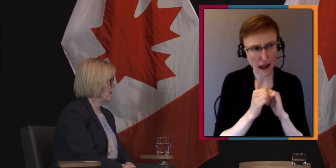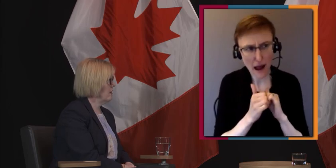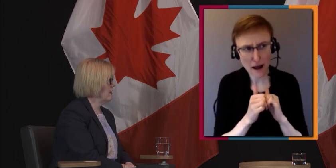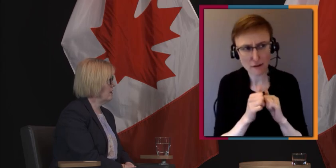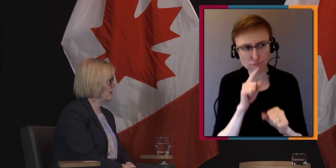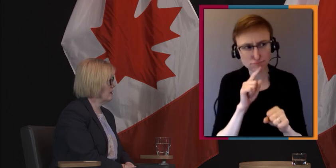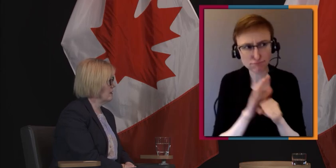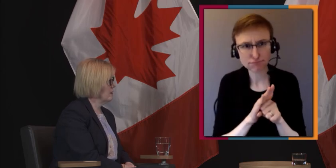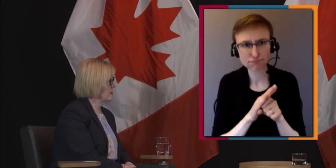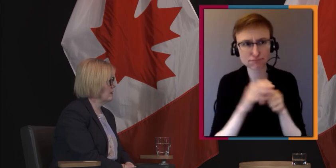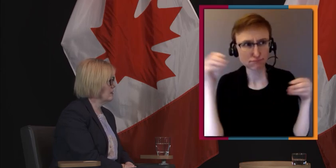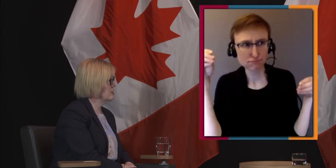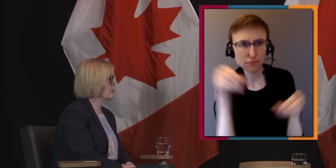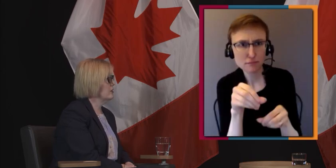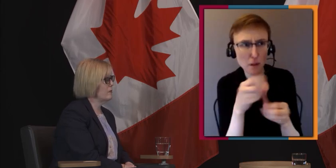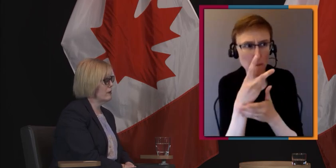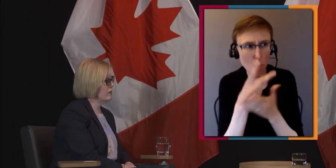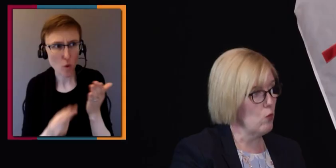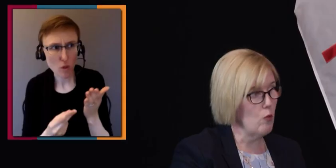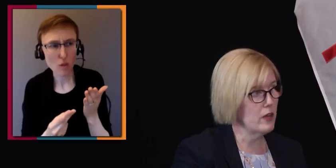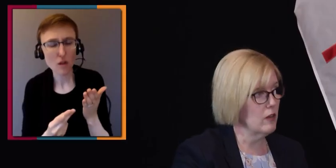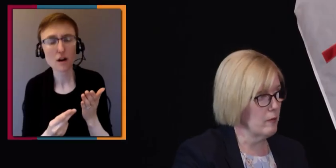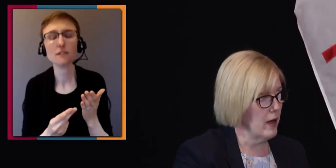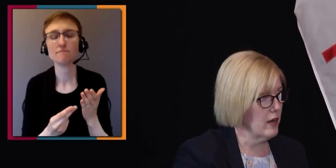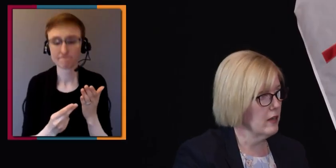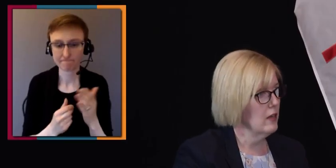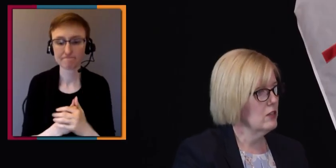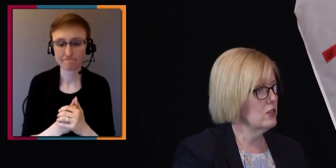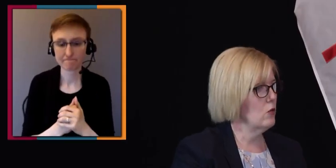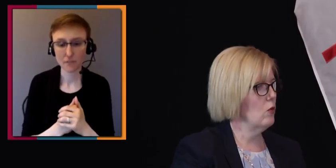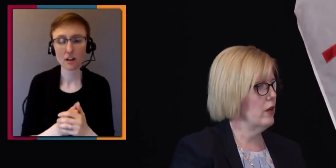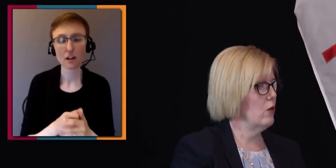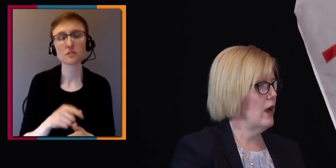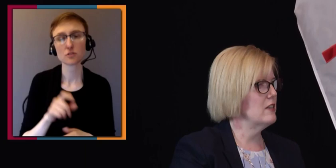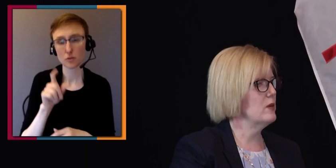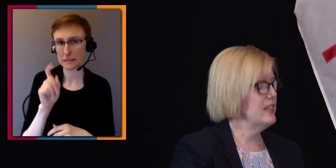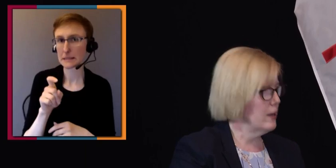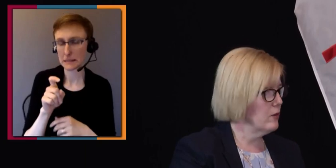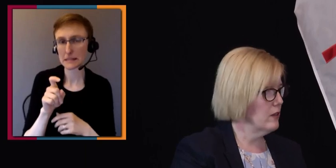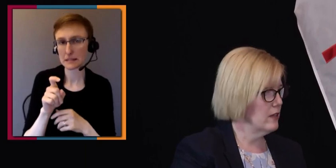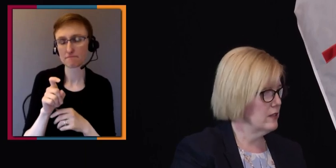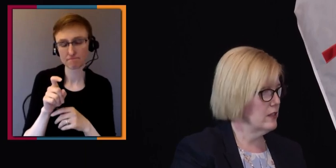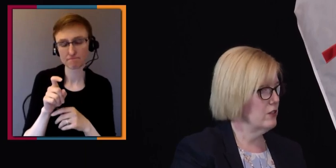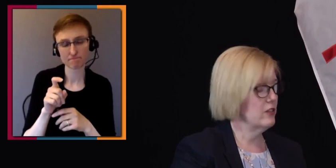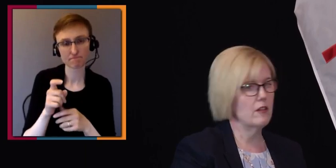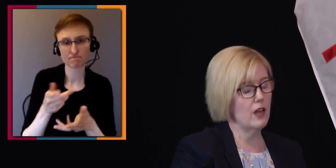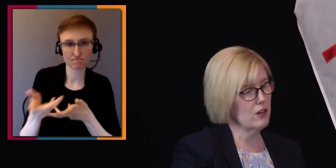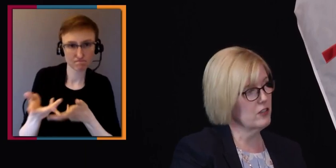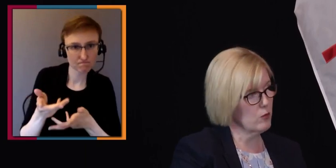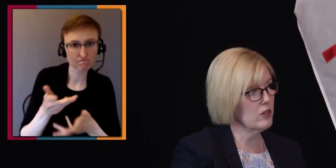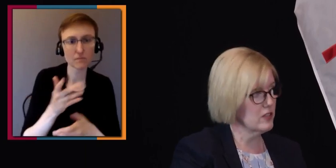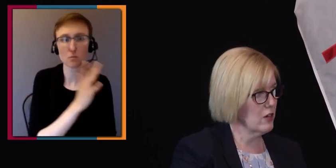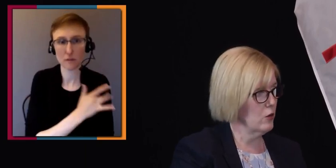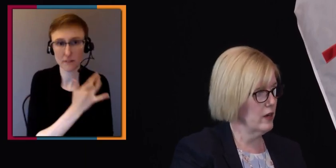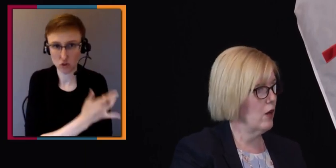That the disability benefit won't be clawed back. So, you know, as we tabled the legislation and actually the work is ongoing now,